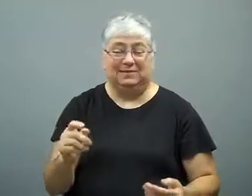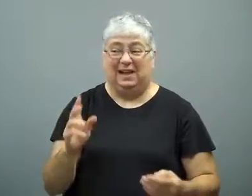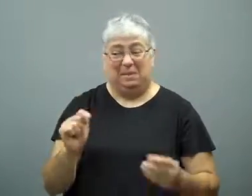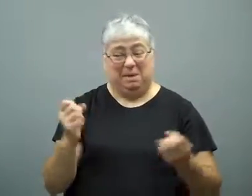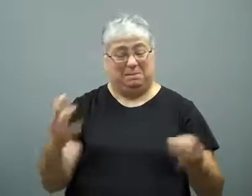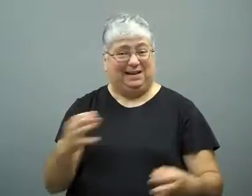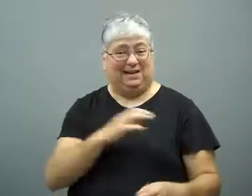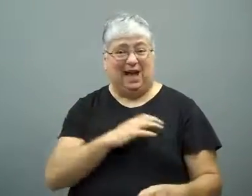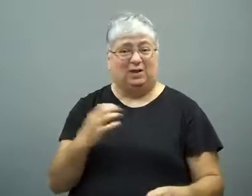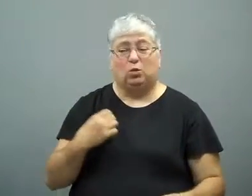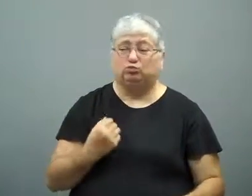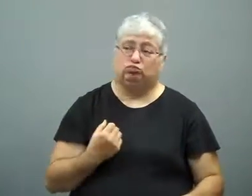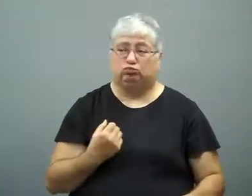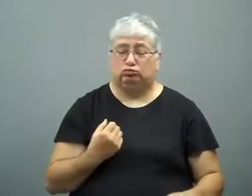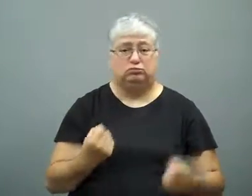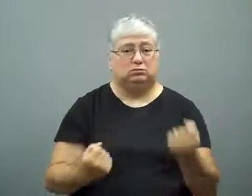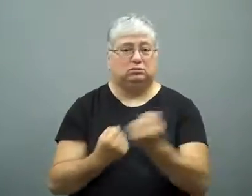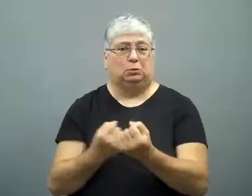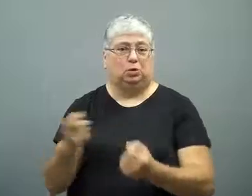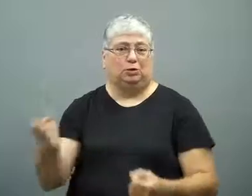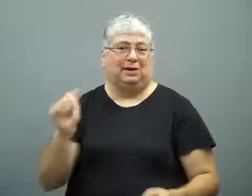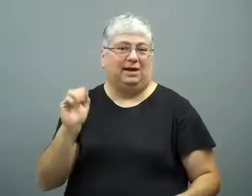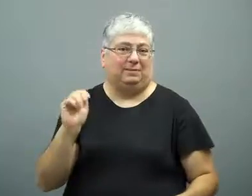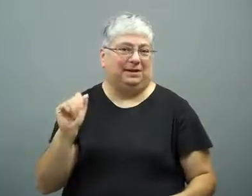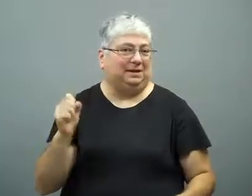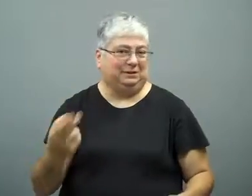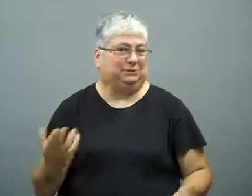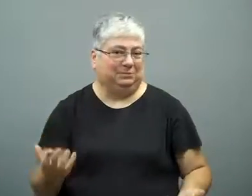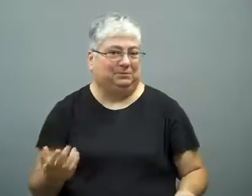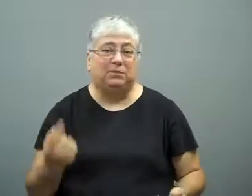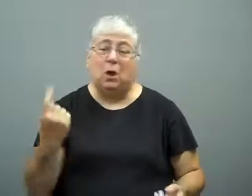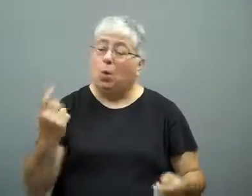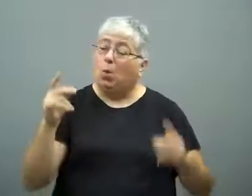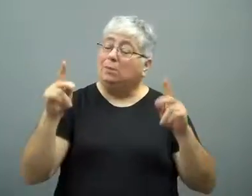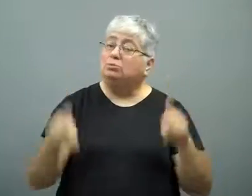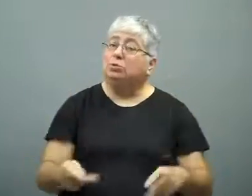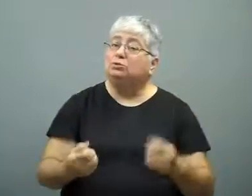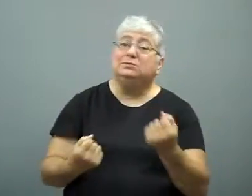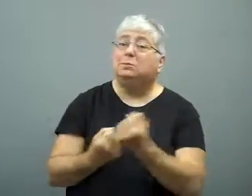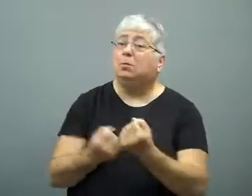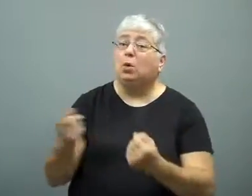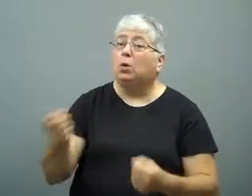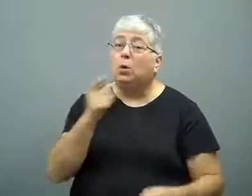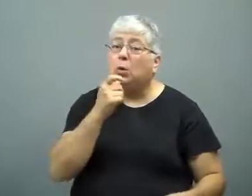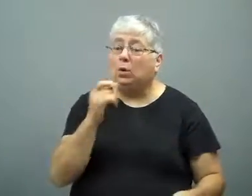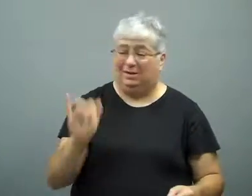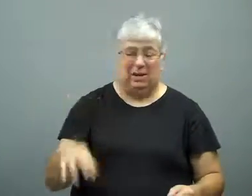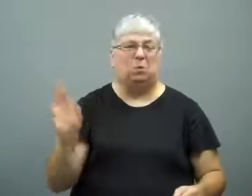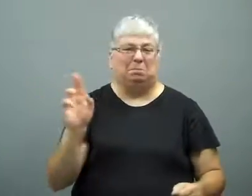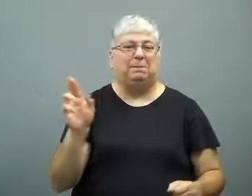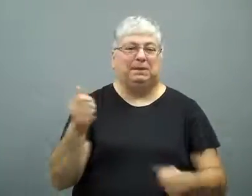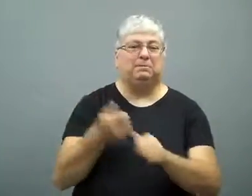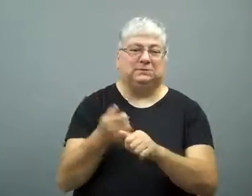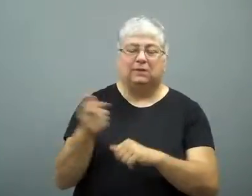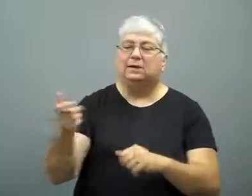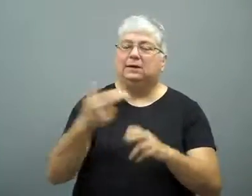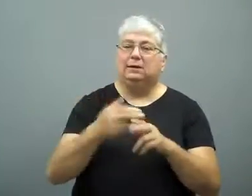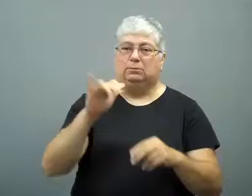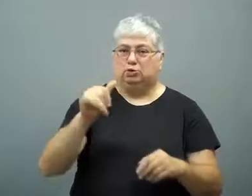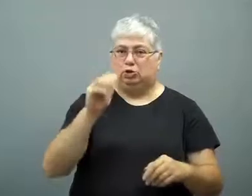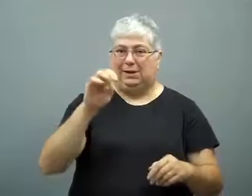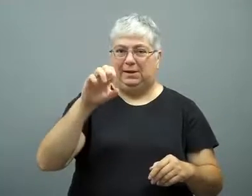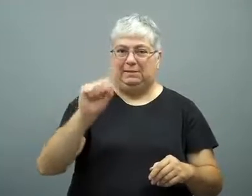However, there's quite a bit of support for Amash in Congress.